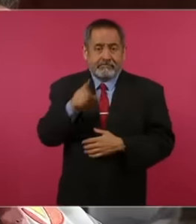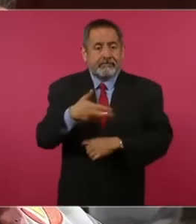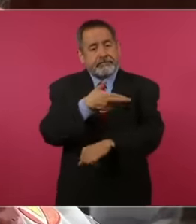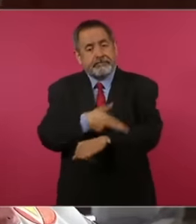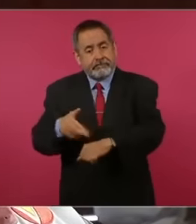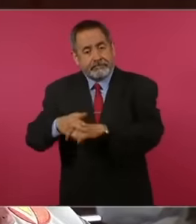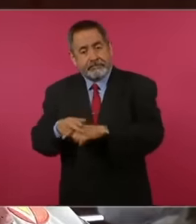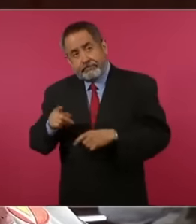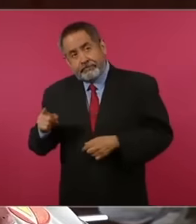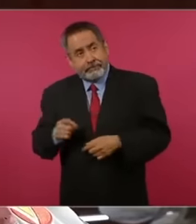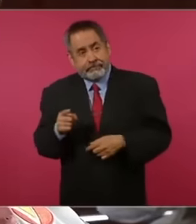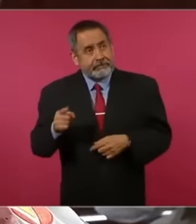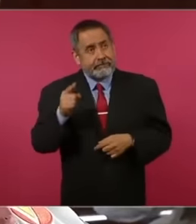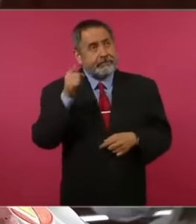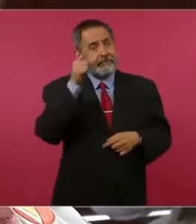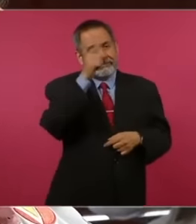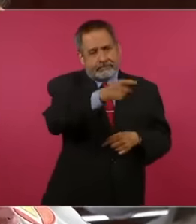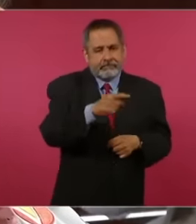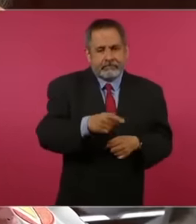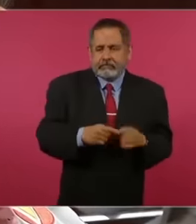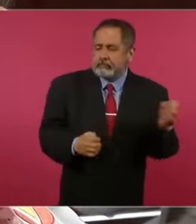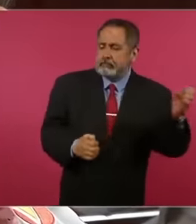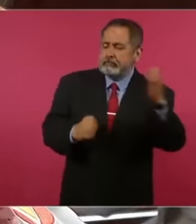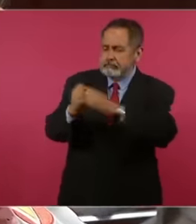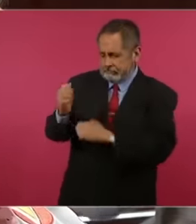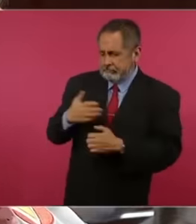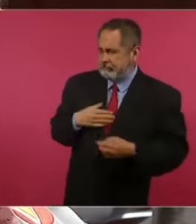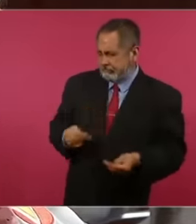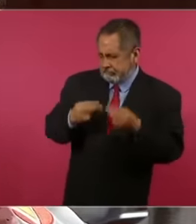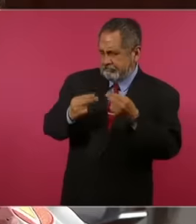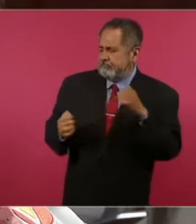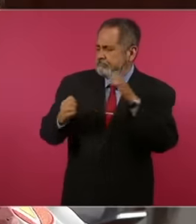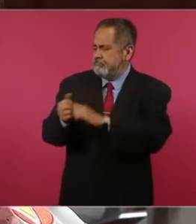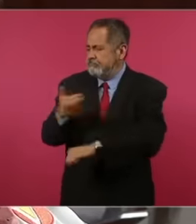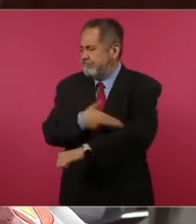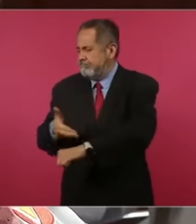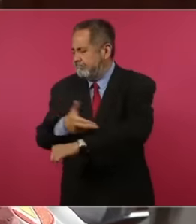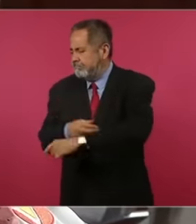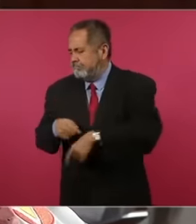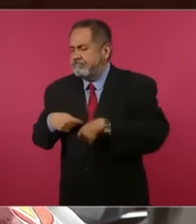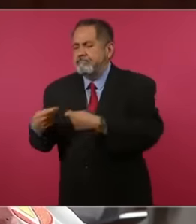where they fall into these agencies that, as I already said, many of them Unfortunately, they are already like